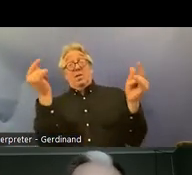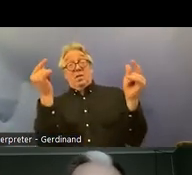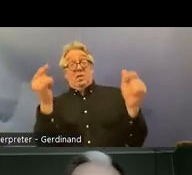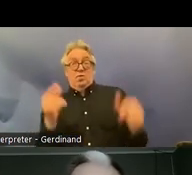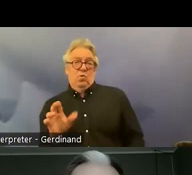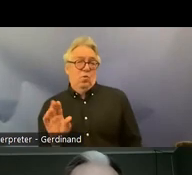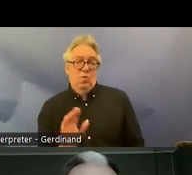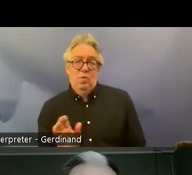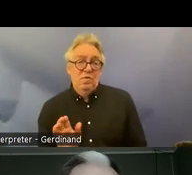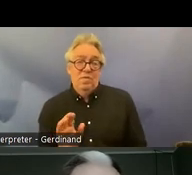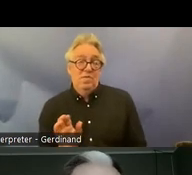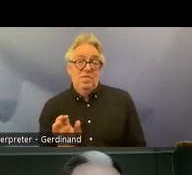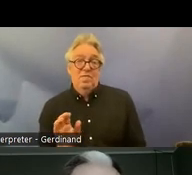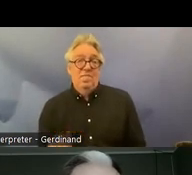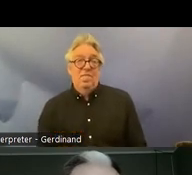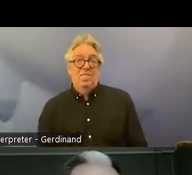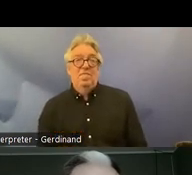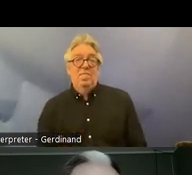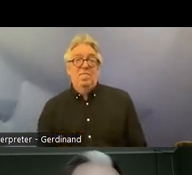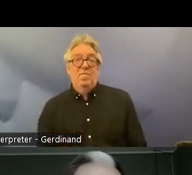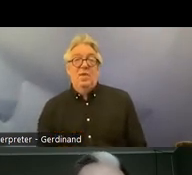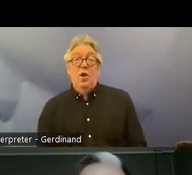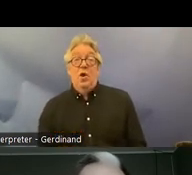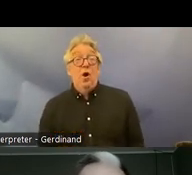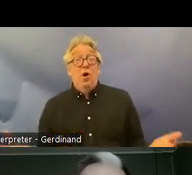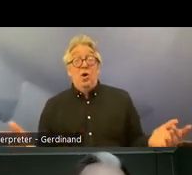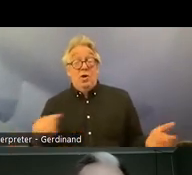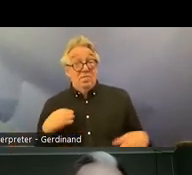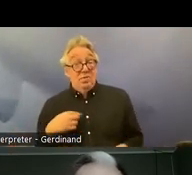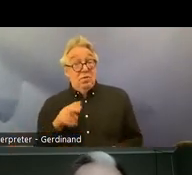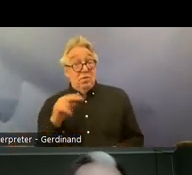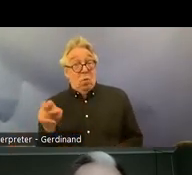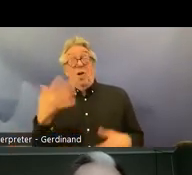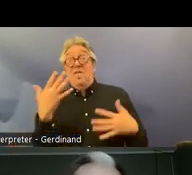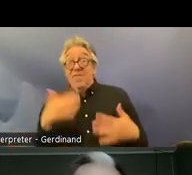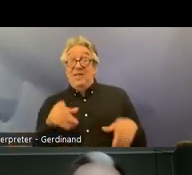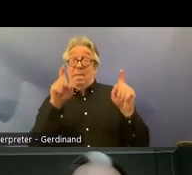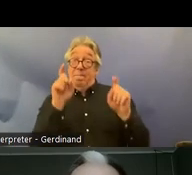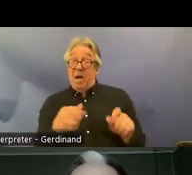the countries are already fully legally binded by Z upon